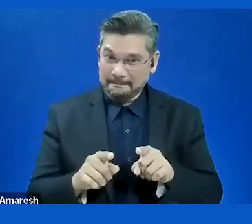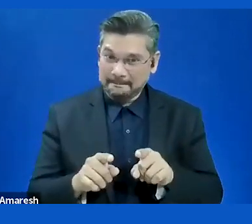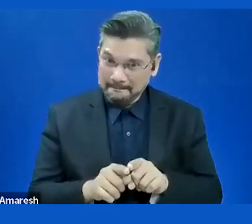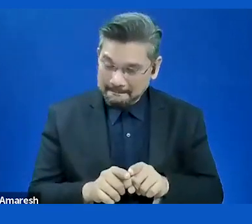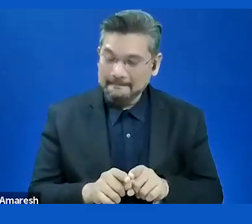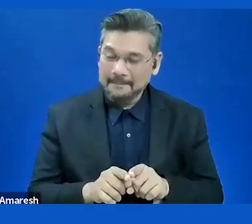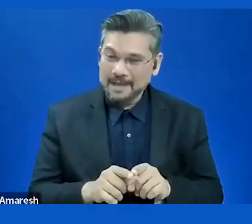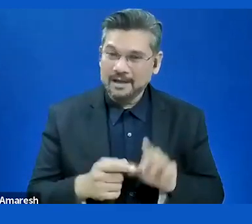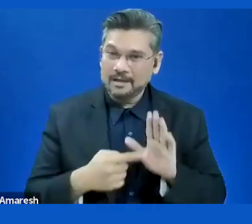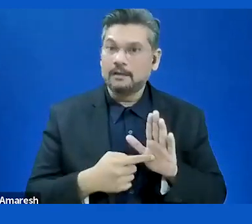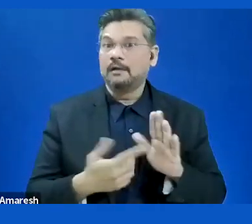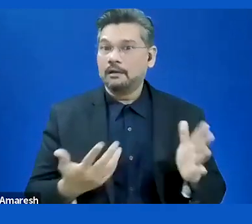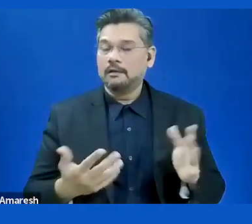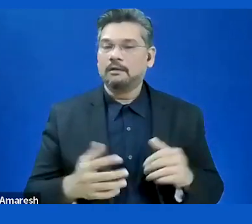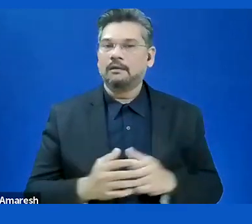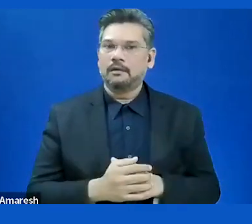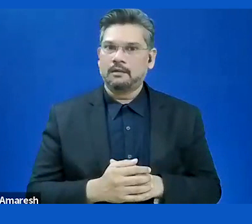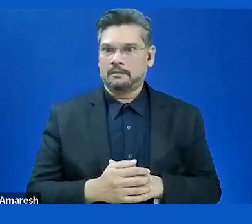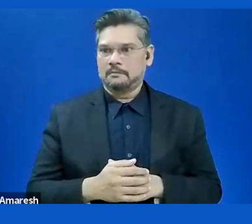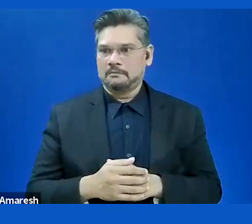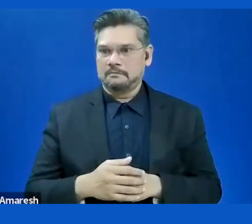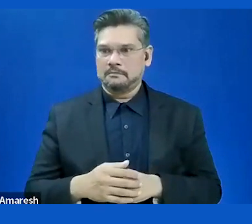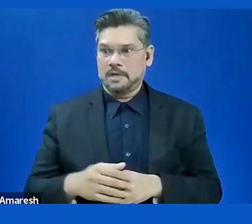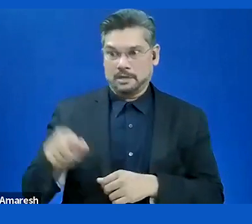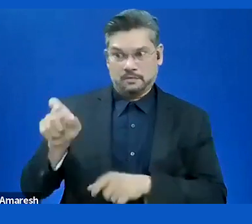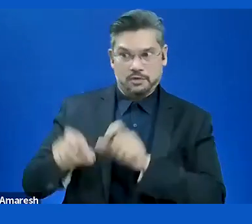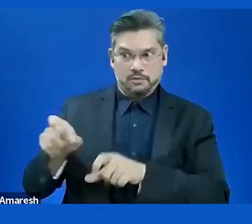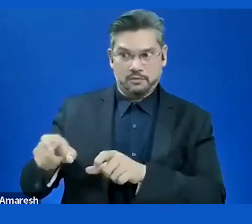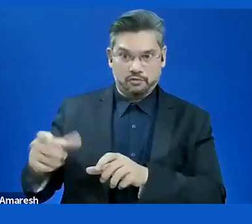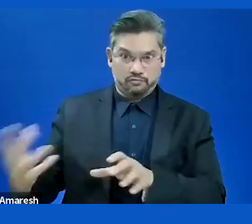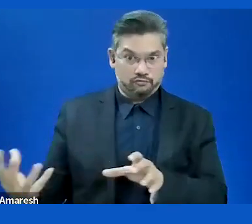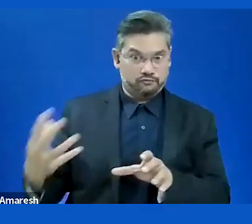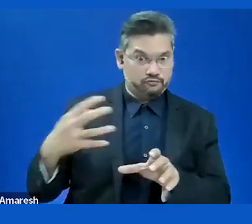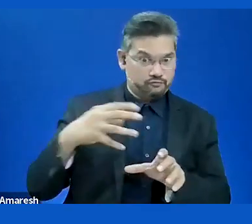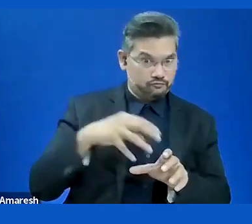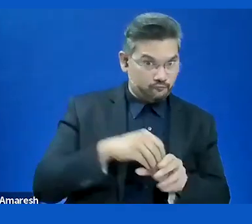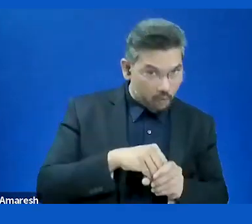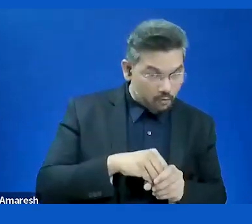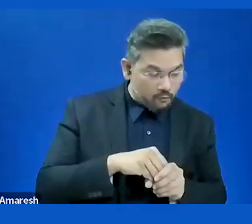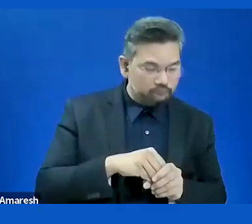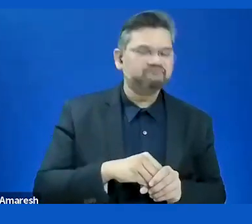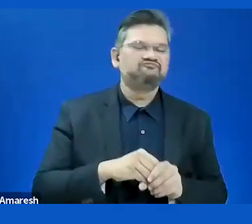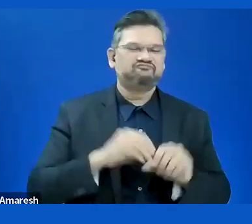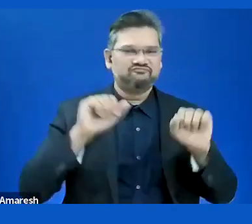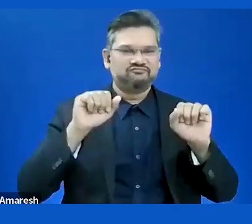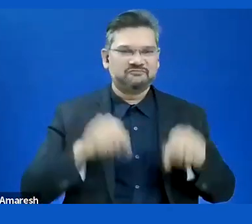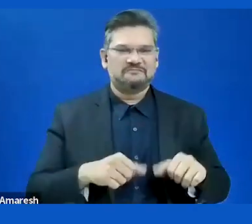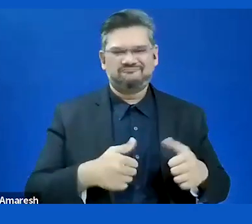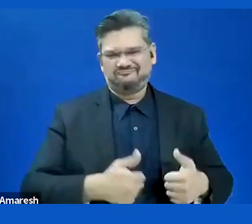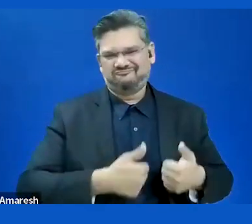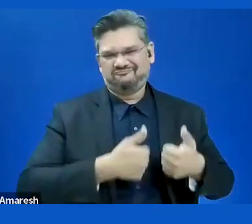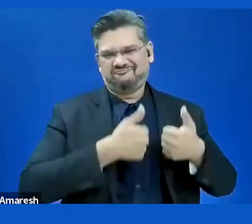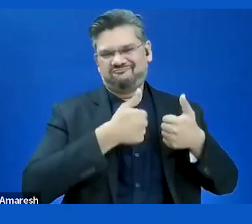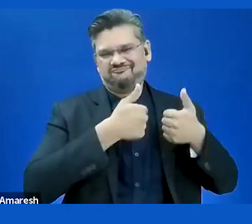results when end users are involved in the different developing projects. Thank you.